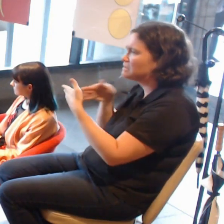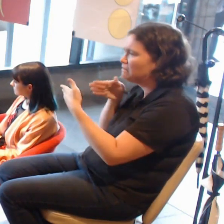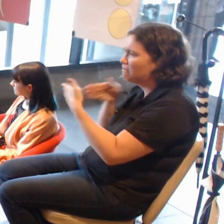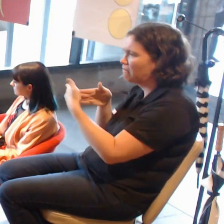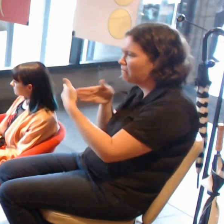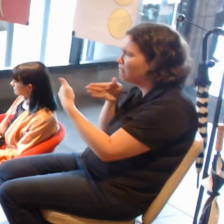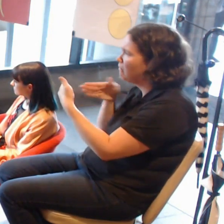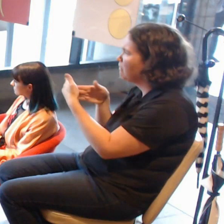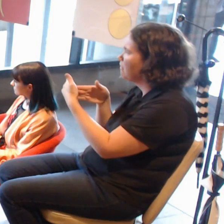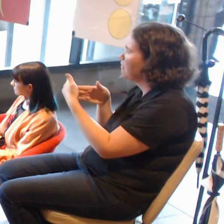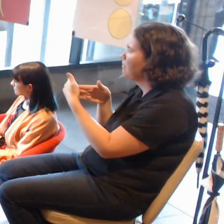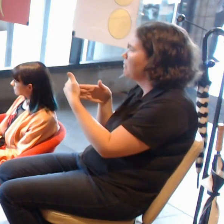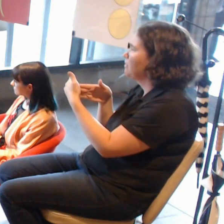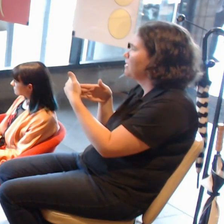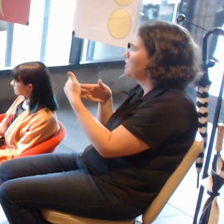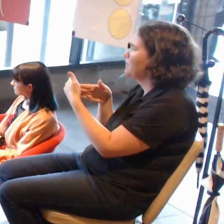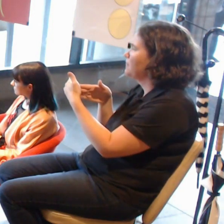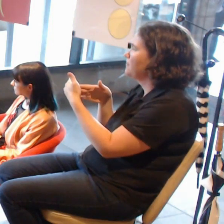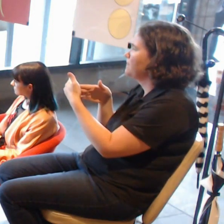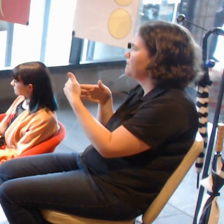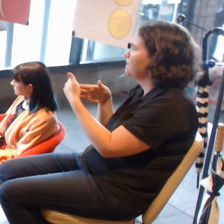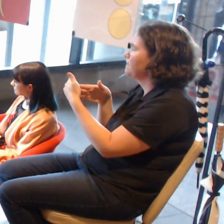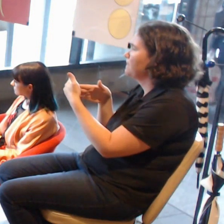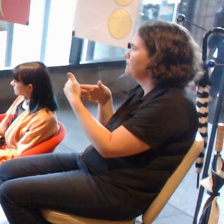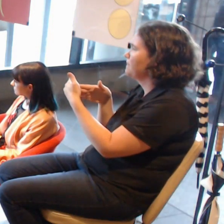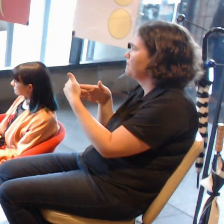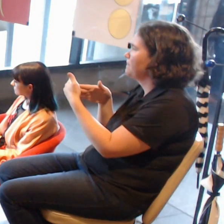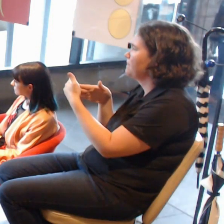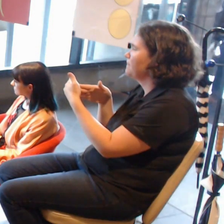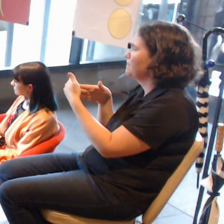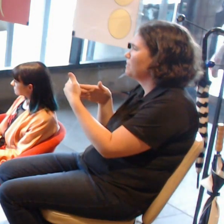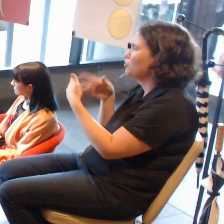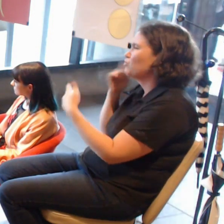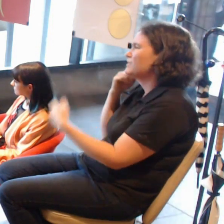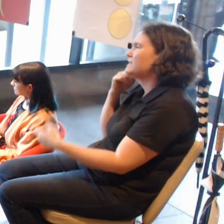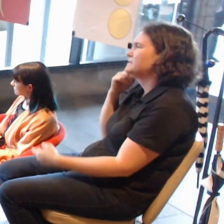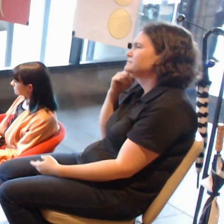is there any perspective within the arts community,